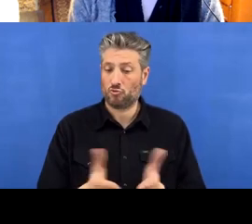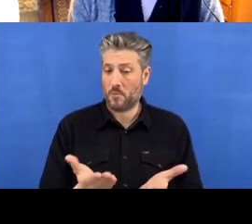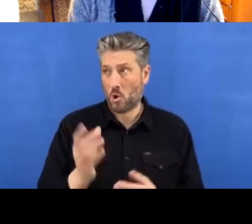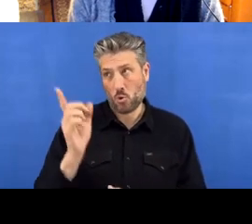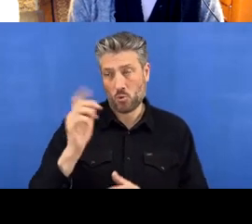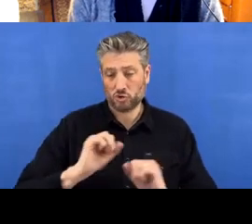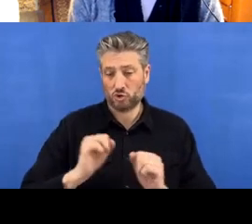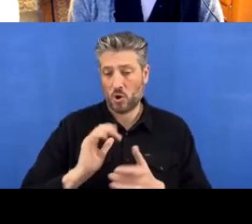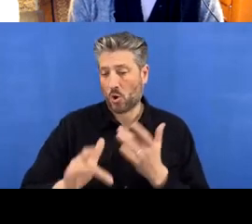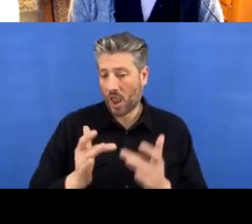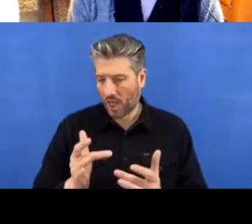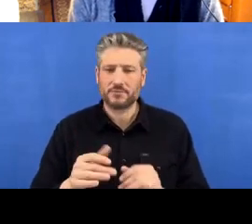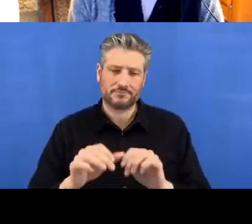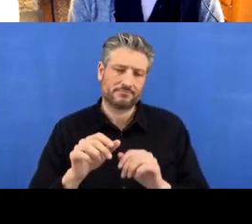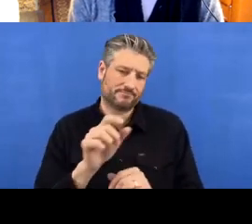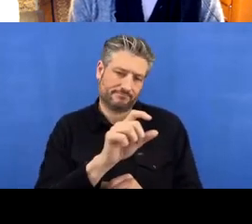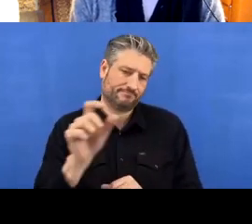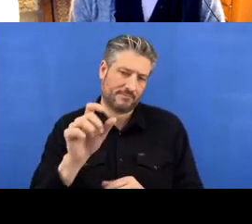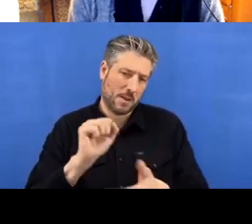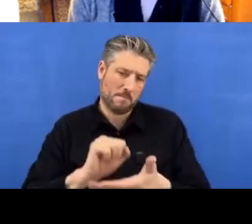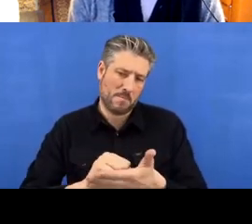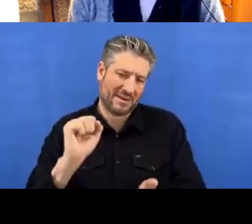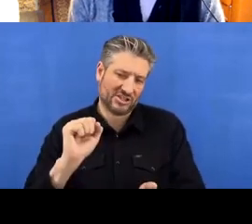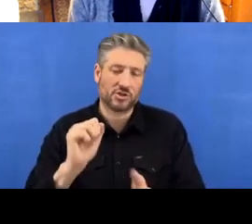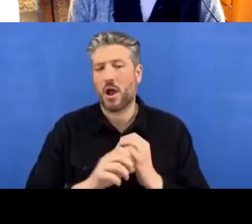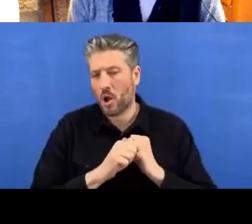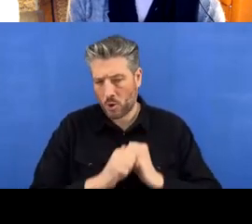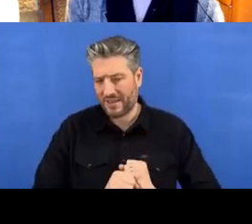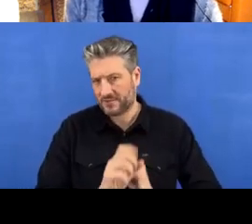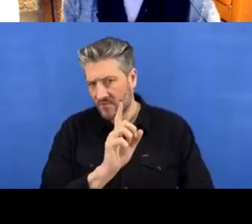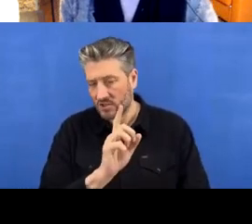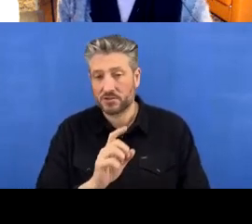if you've already done the commit. I hope that makes sense. I also had another question earlier, I’m sorry